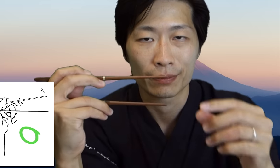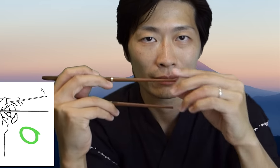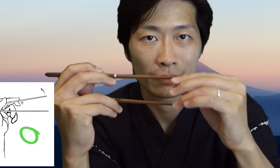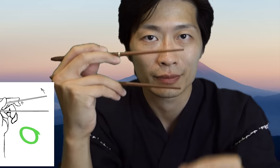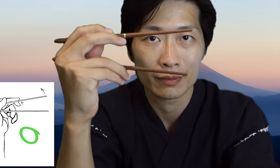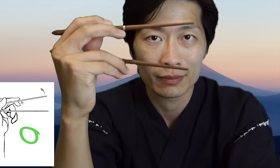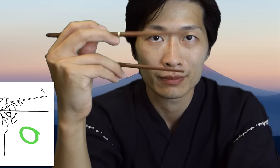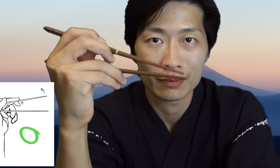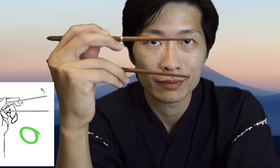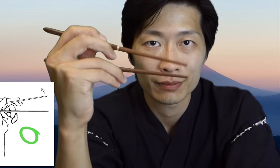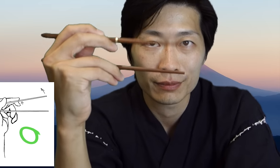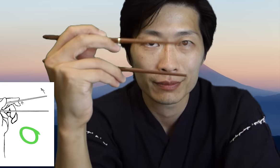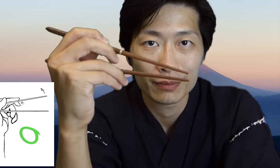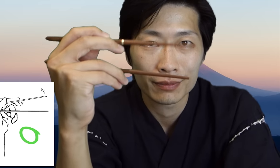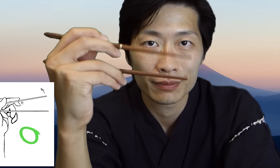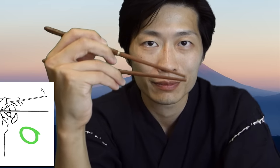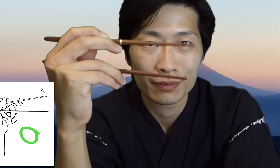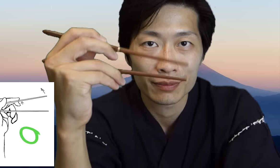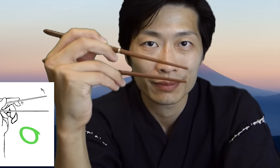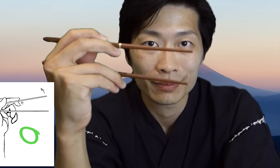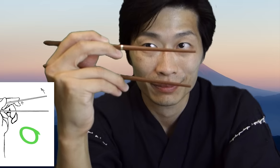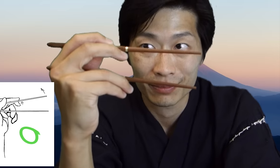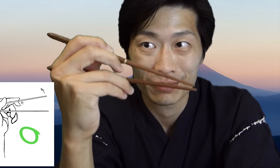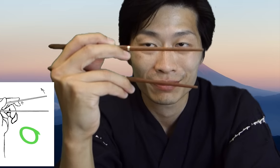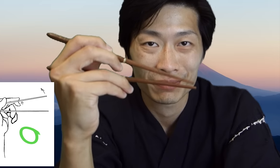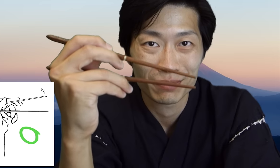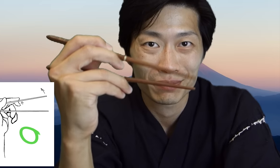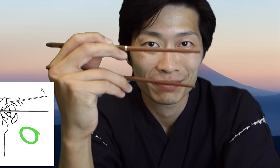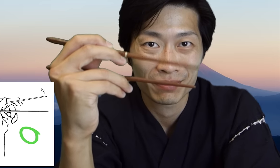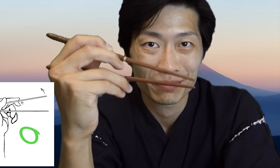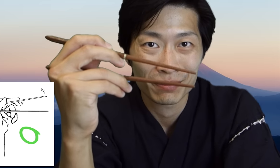part that moves like so. The bottom should